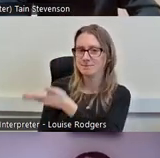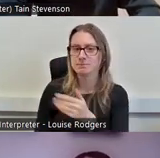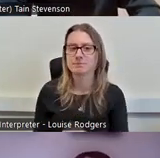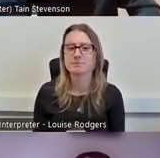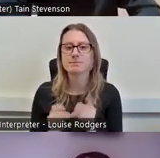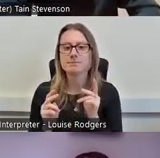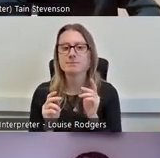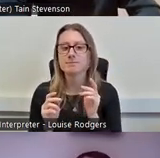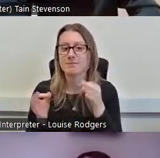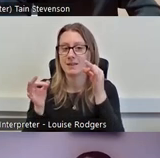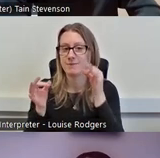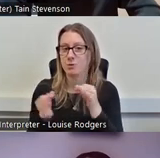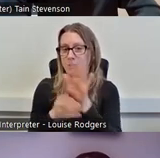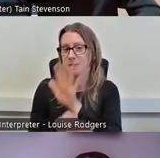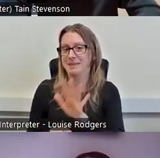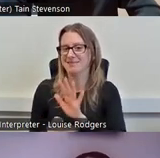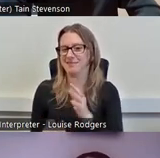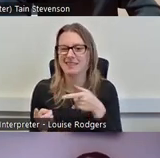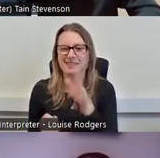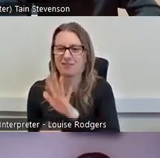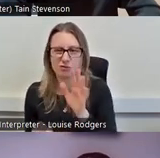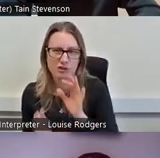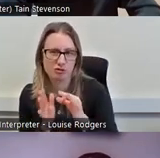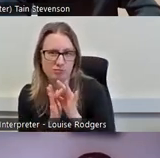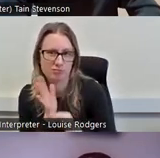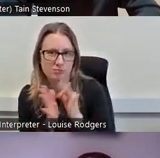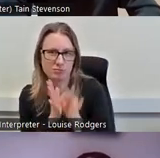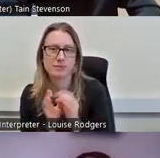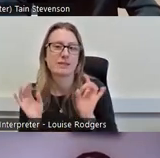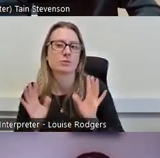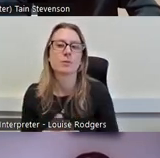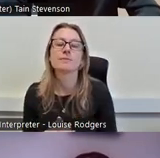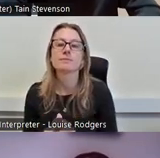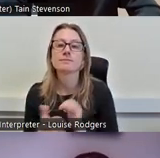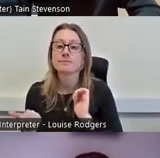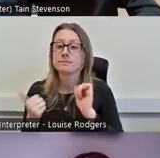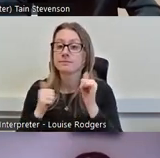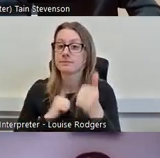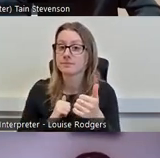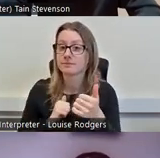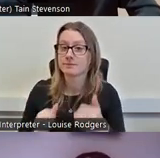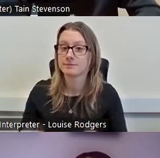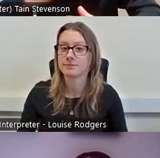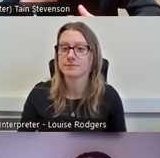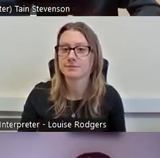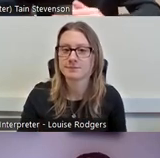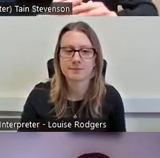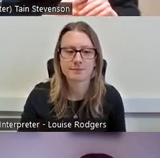formal mean and that’s just the average hours for a person living in each of the quintiles.